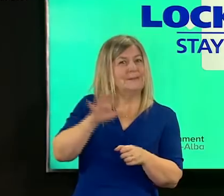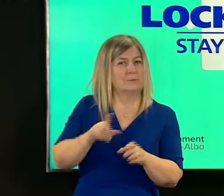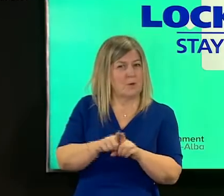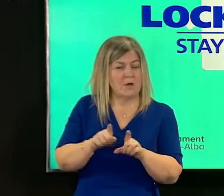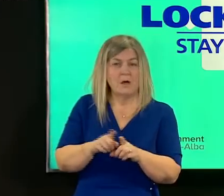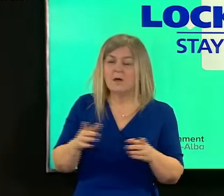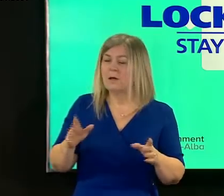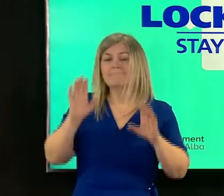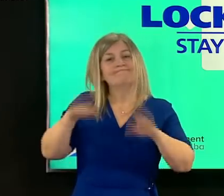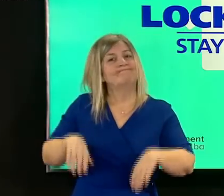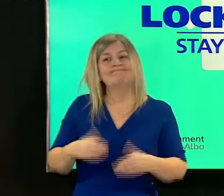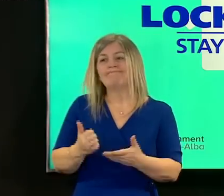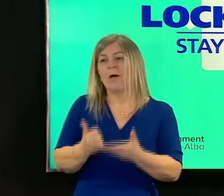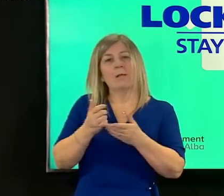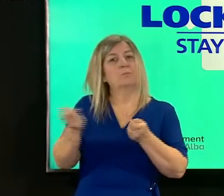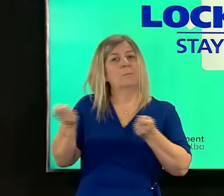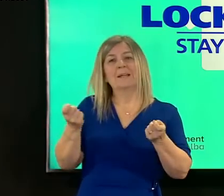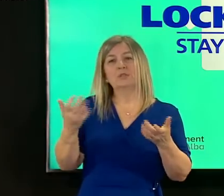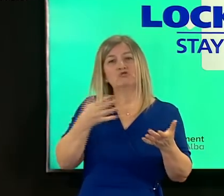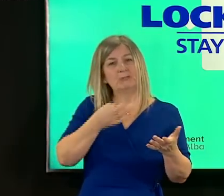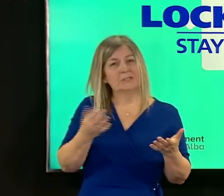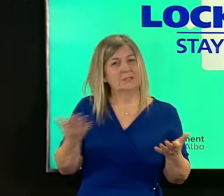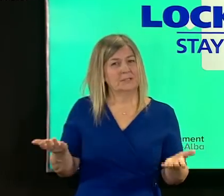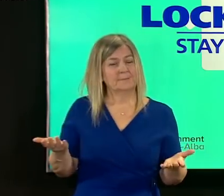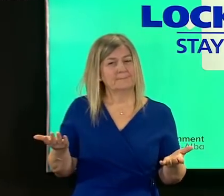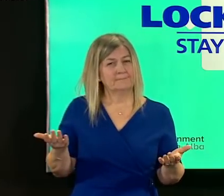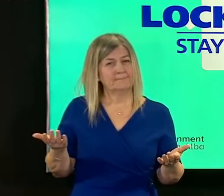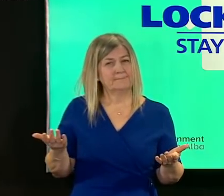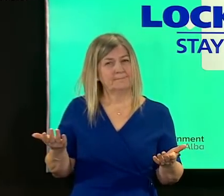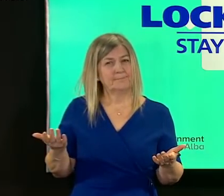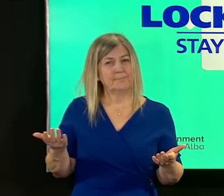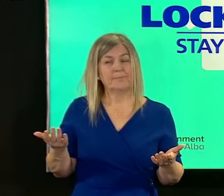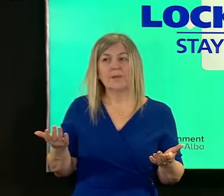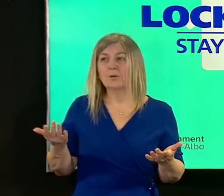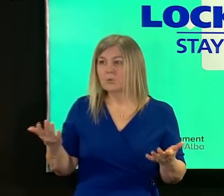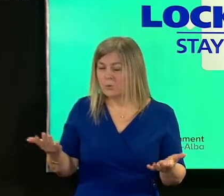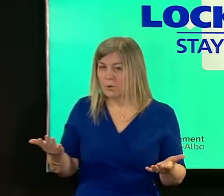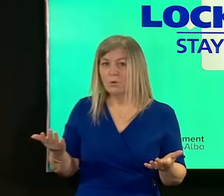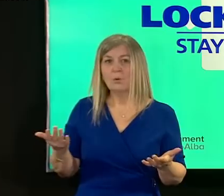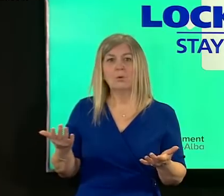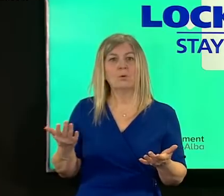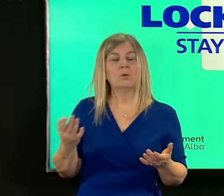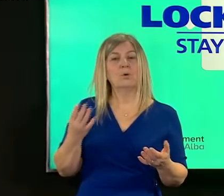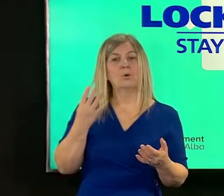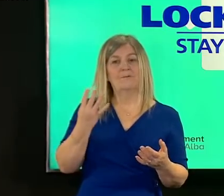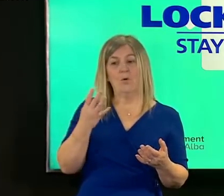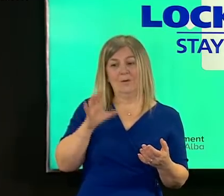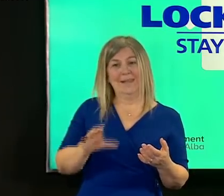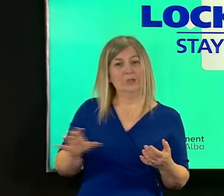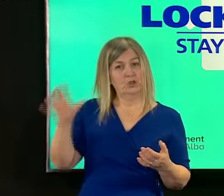manage the risk either so every time we have those four nations discussions whether it is